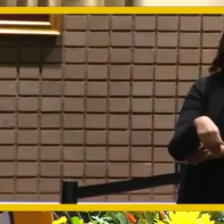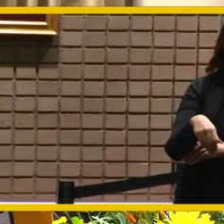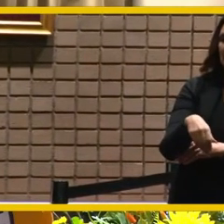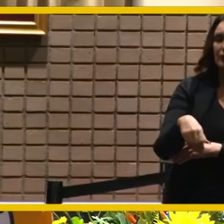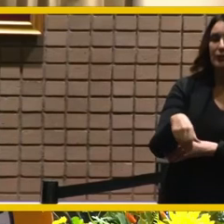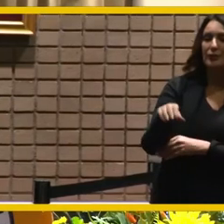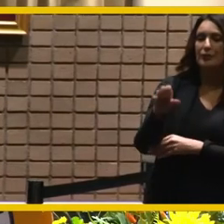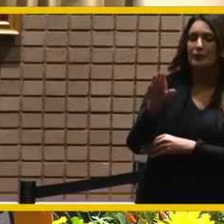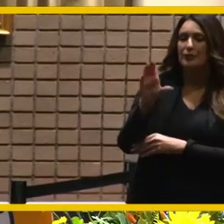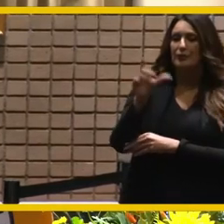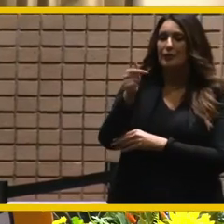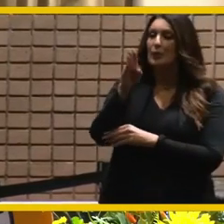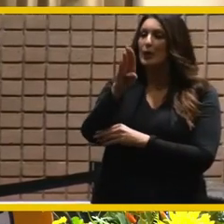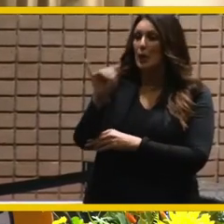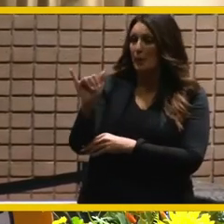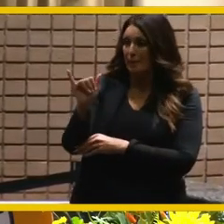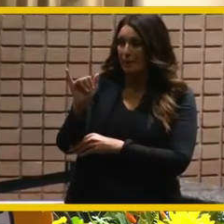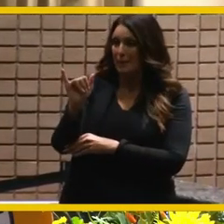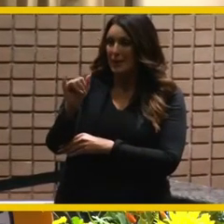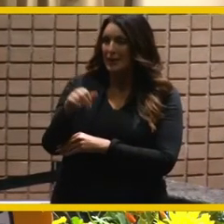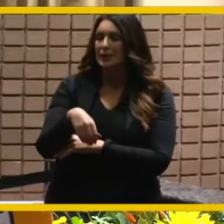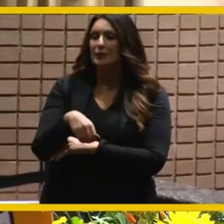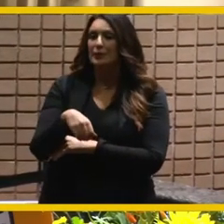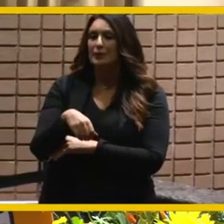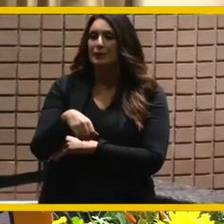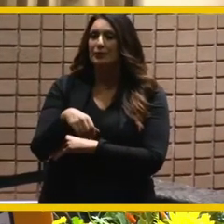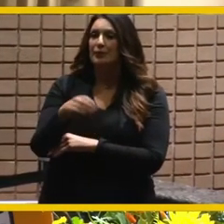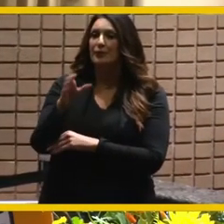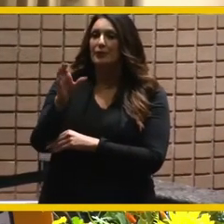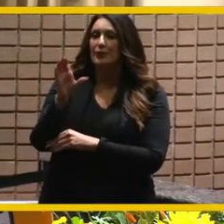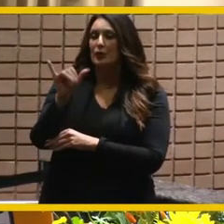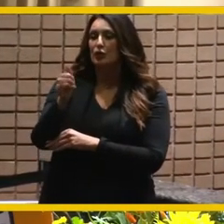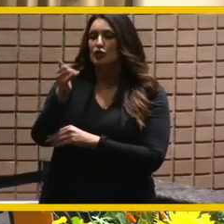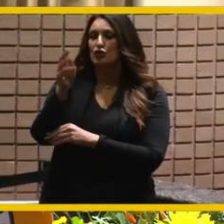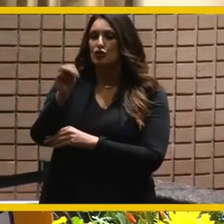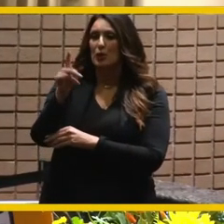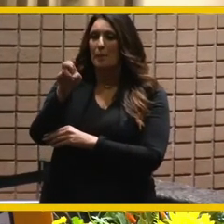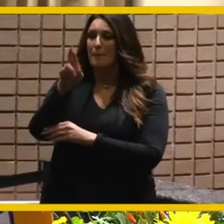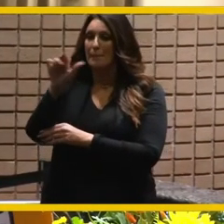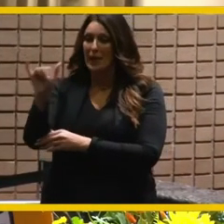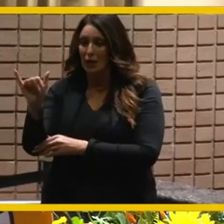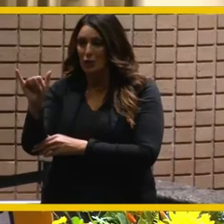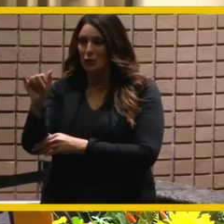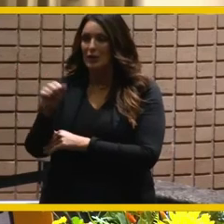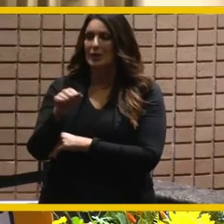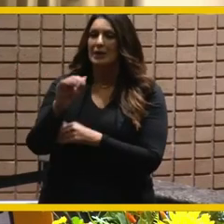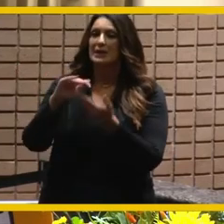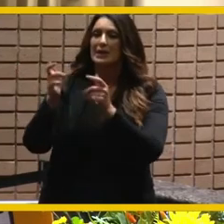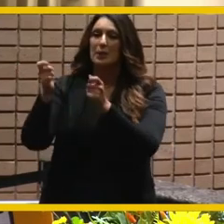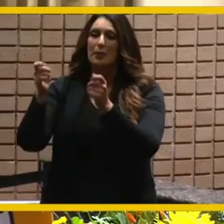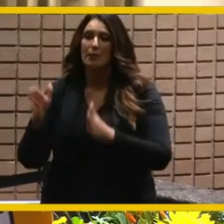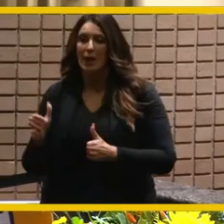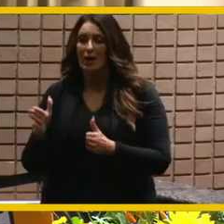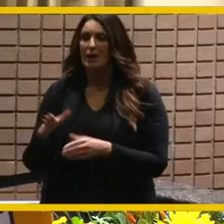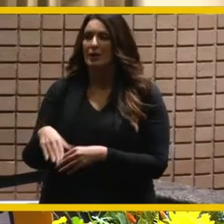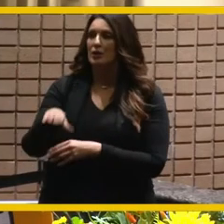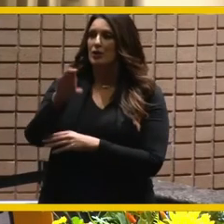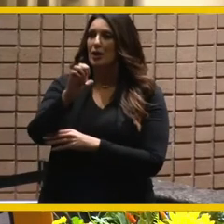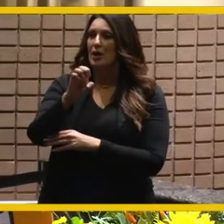member gabby placencia ward 5 councilmember jim perry ward 6 city manager al zalinka assistant